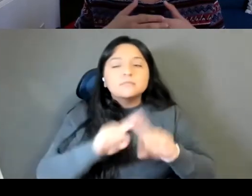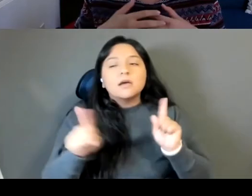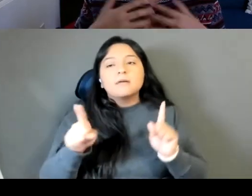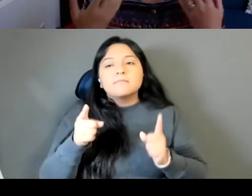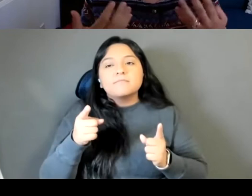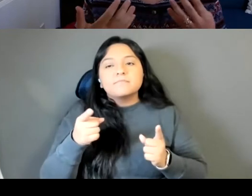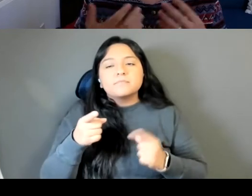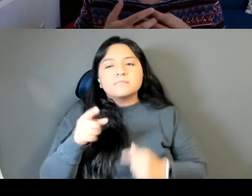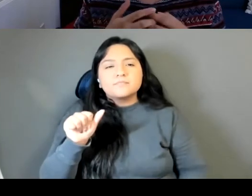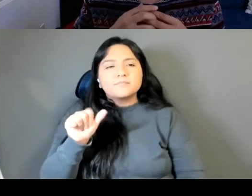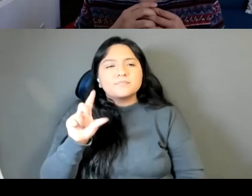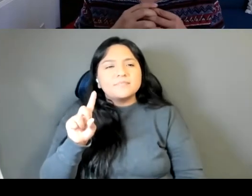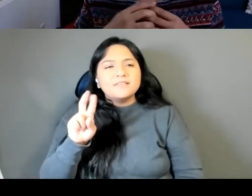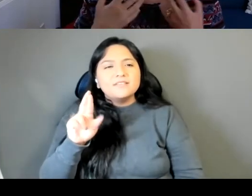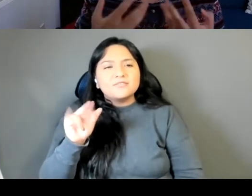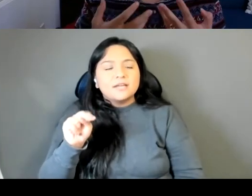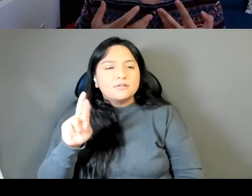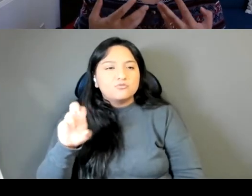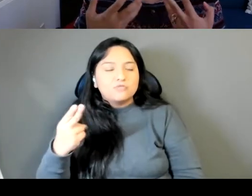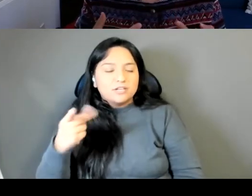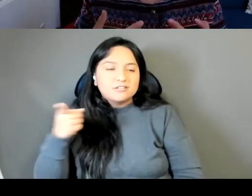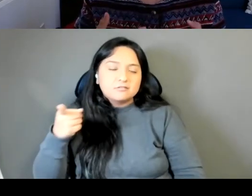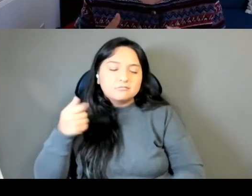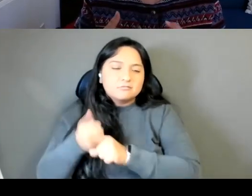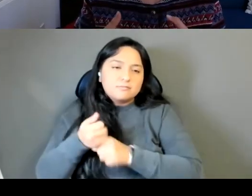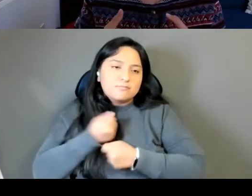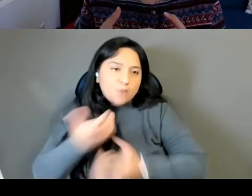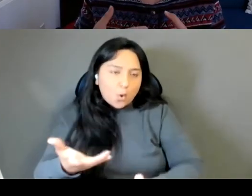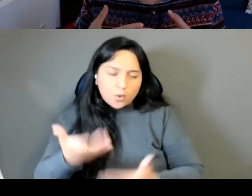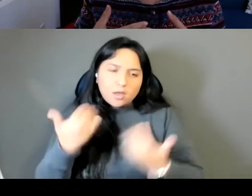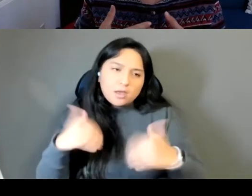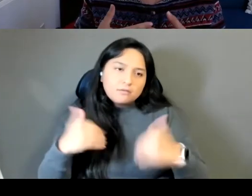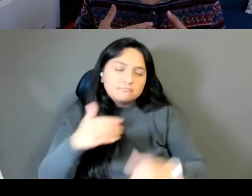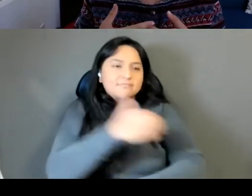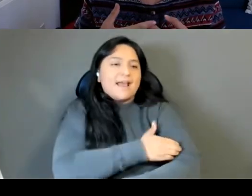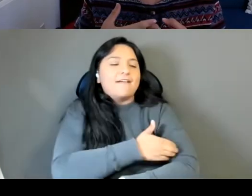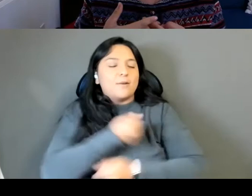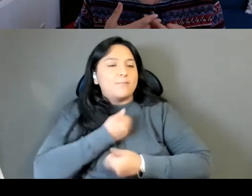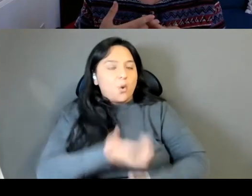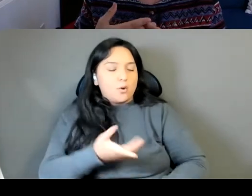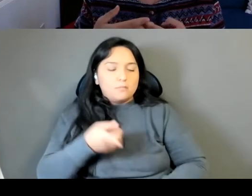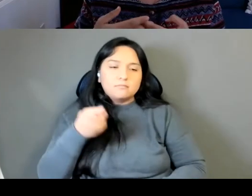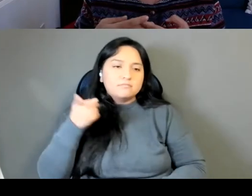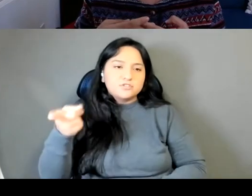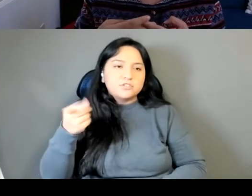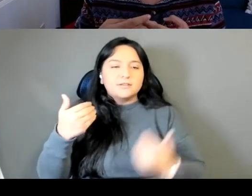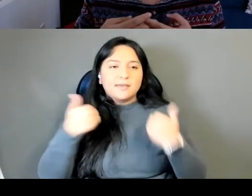is a poet, an extremely powerful poet and she has this poem diving into the wreck, and